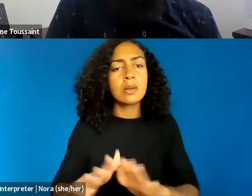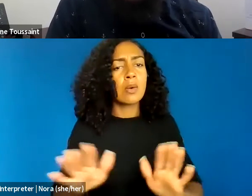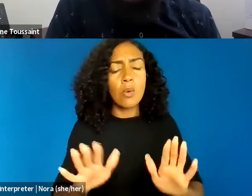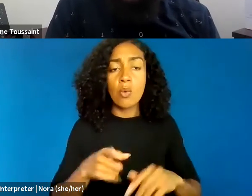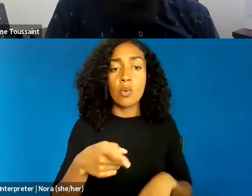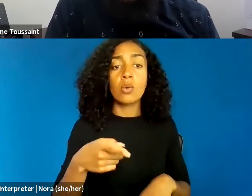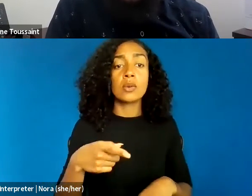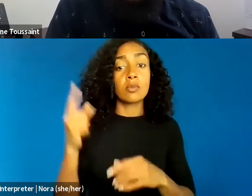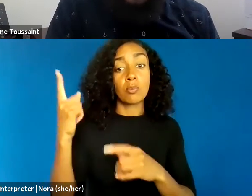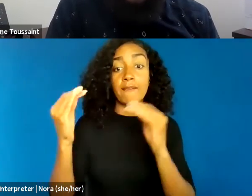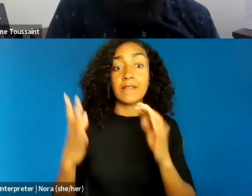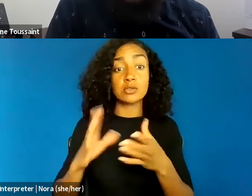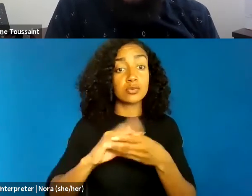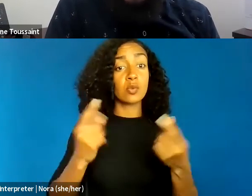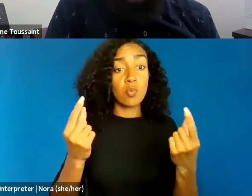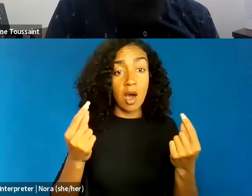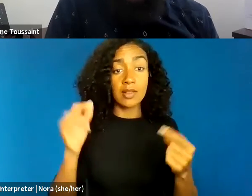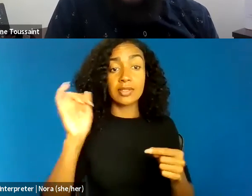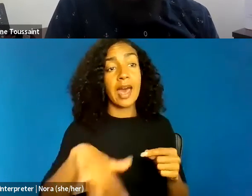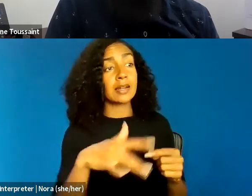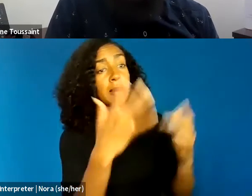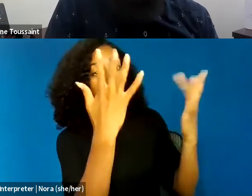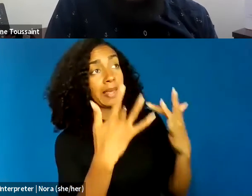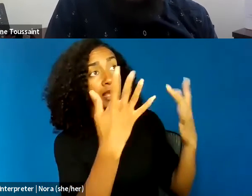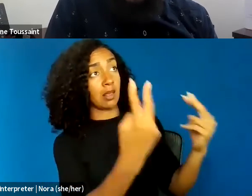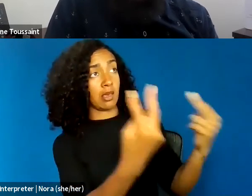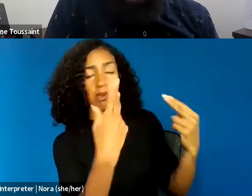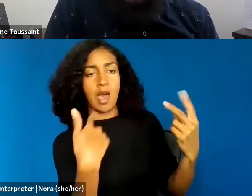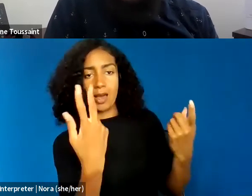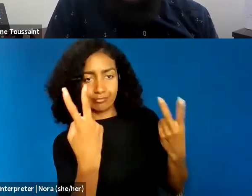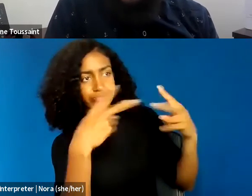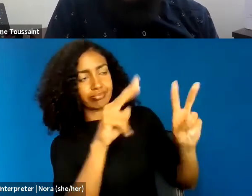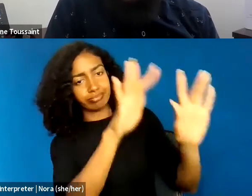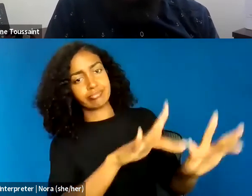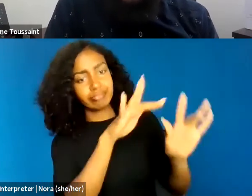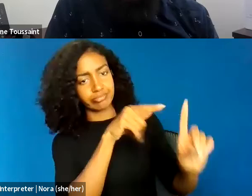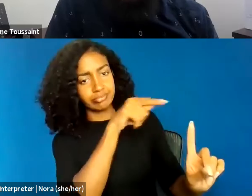I must turn the pity and gaze back upon any offer it to me, because they cannot understand